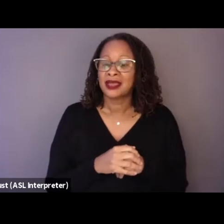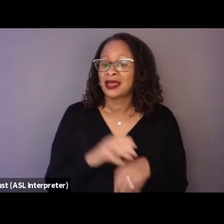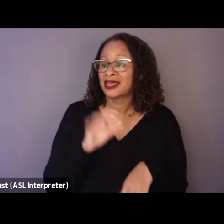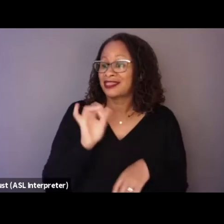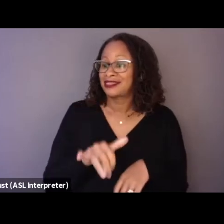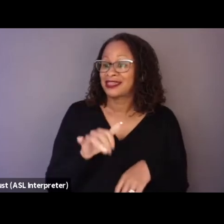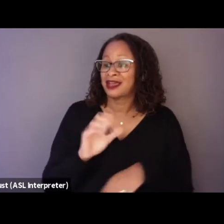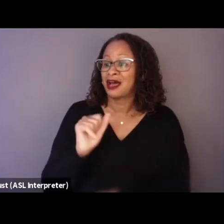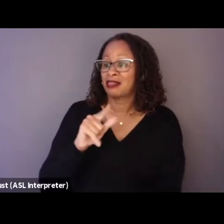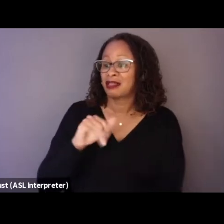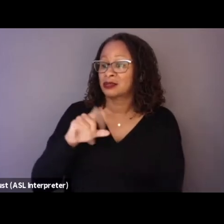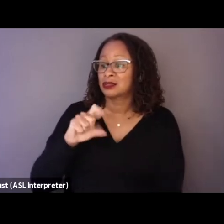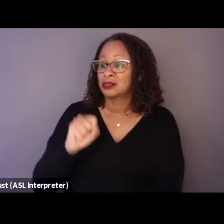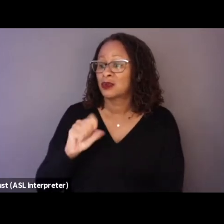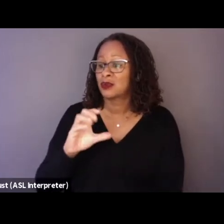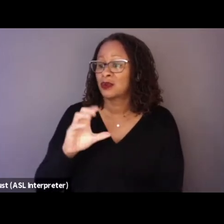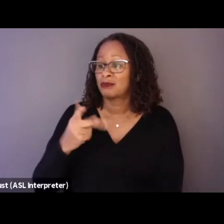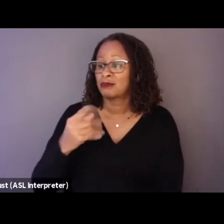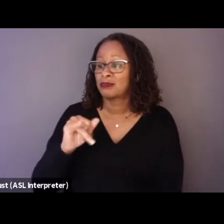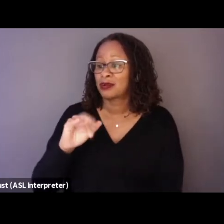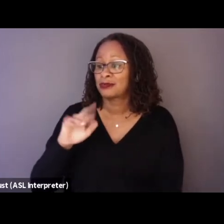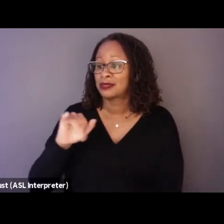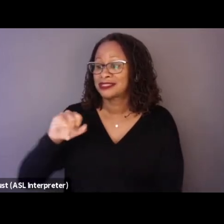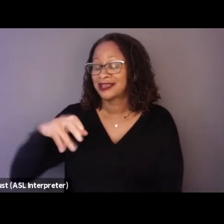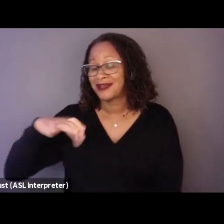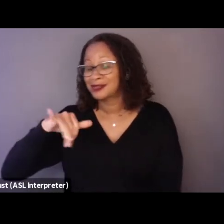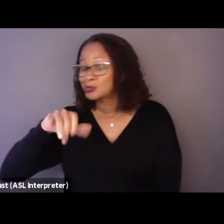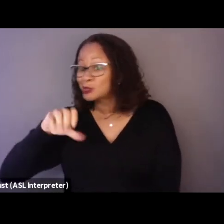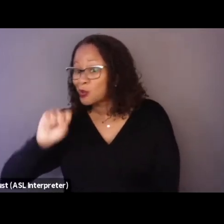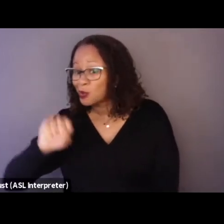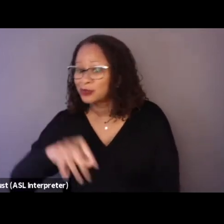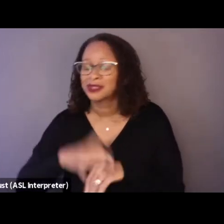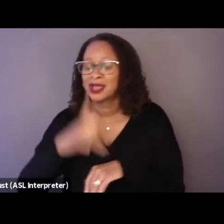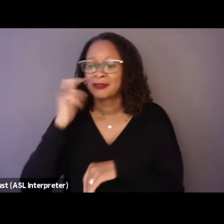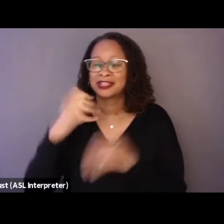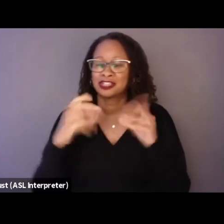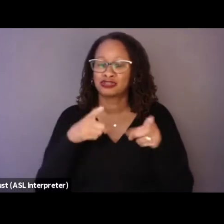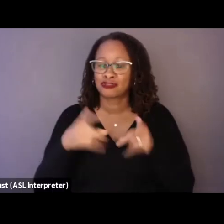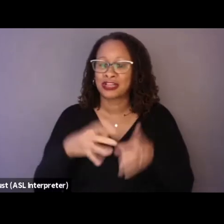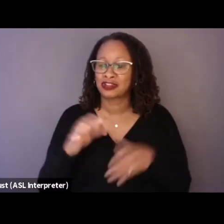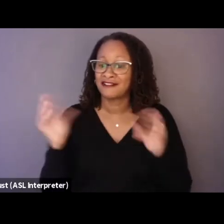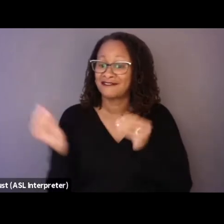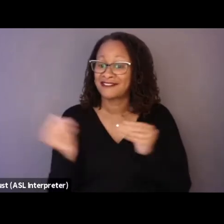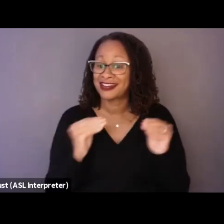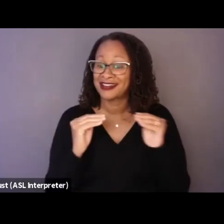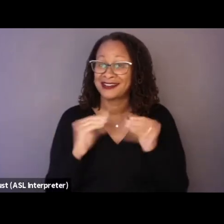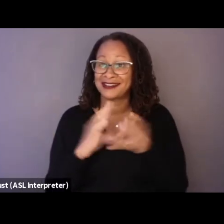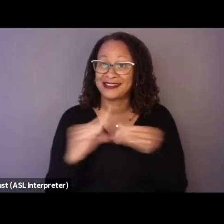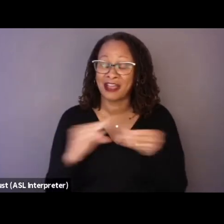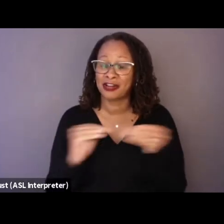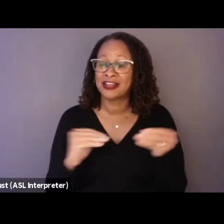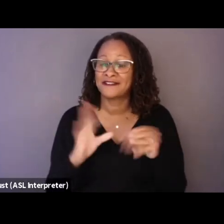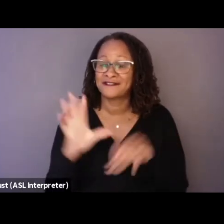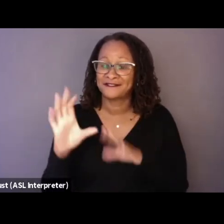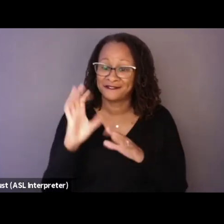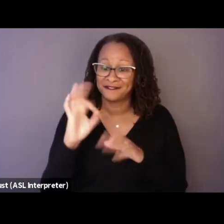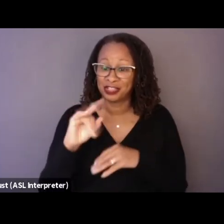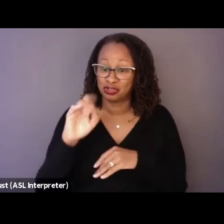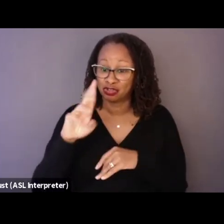to look into these issues because as a director of narrative features, he has often looked at these aspects of Mexican society